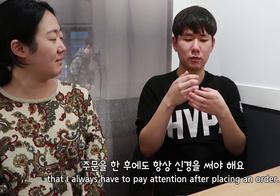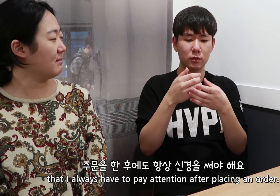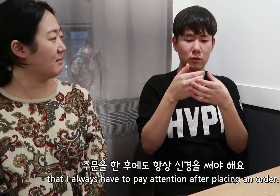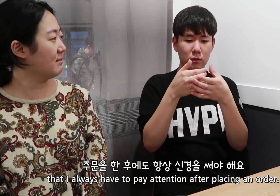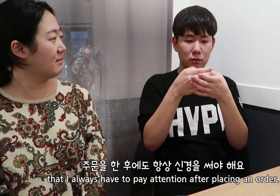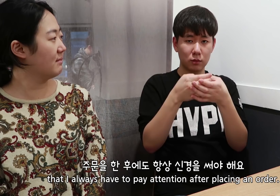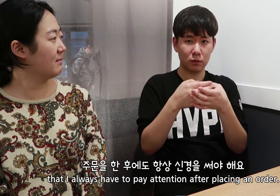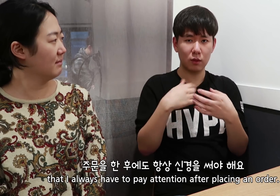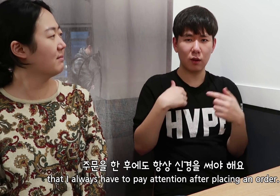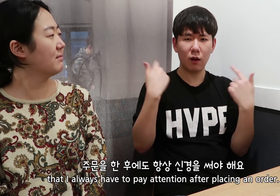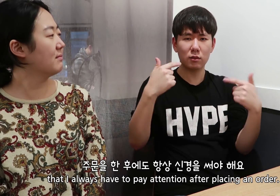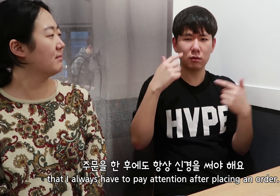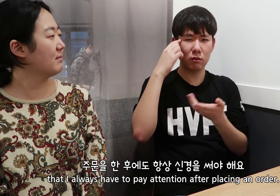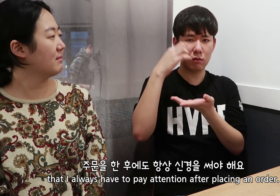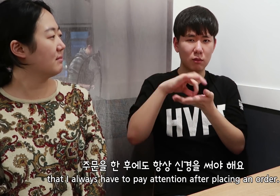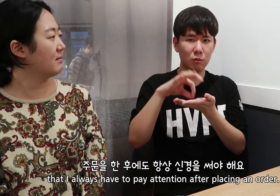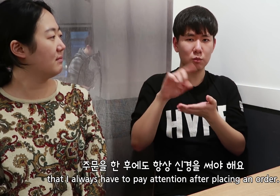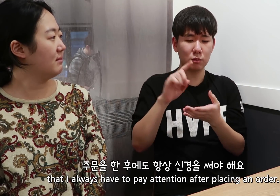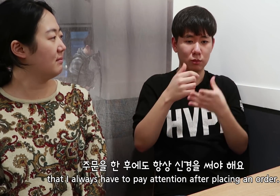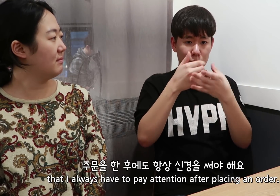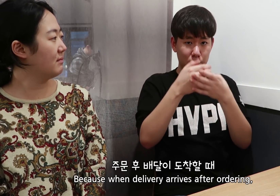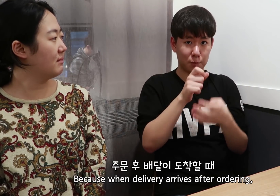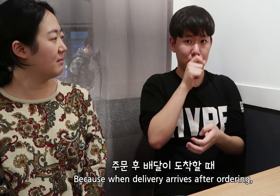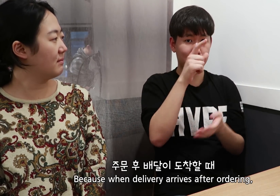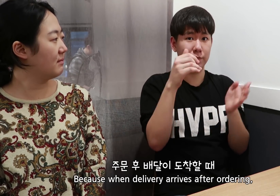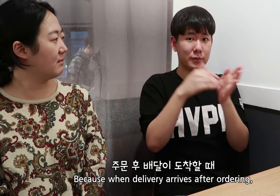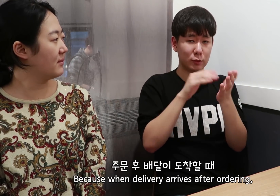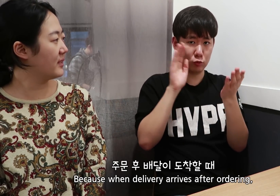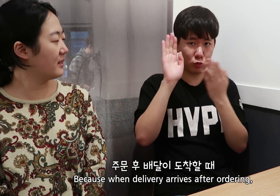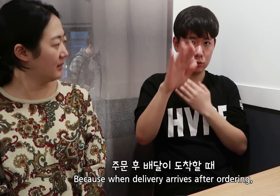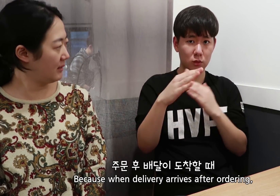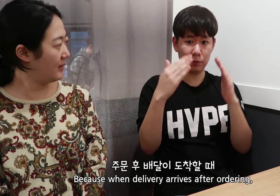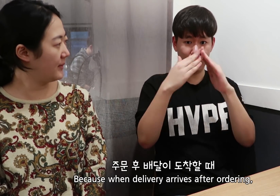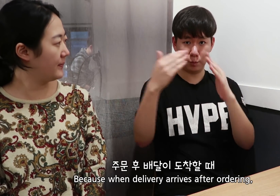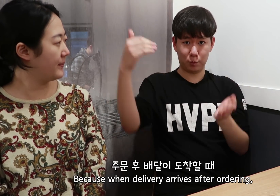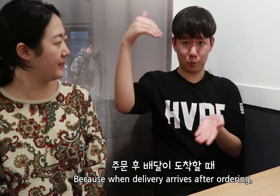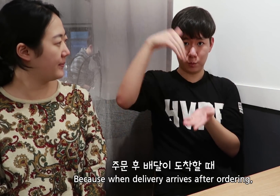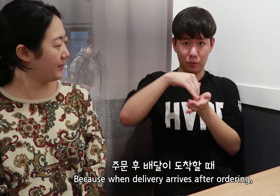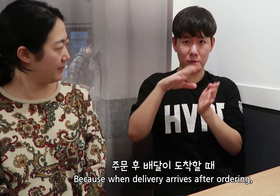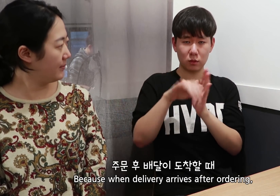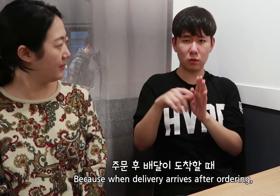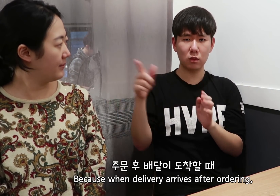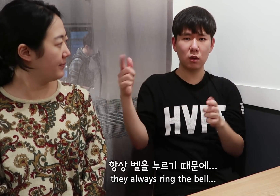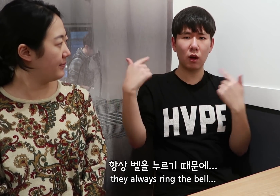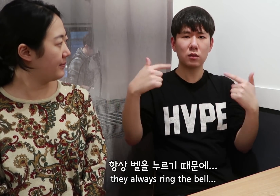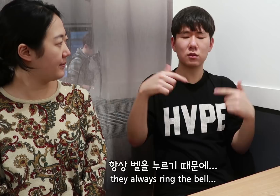the inconvenient thing is that I always have to pay attention after placing an order. Because when delivery arrives after ordering,